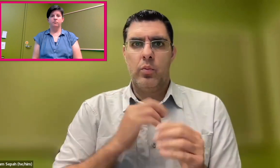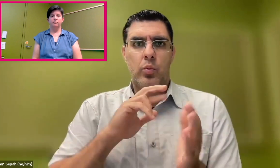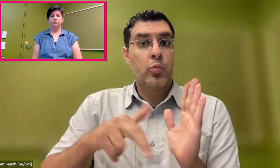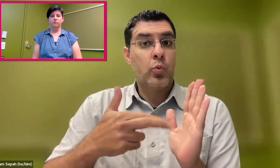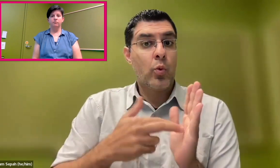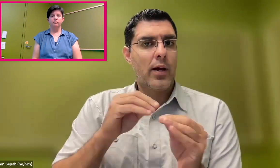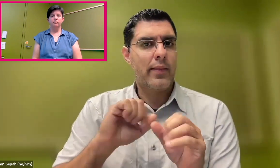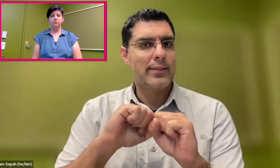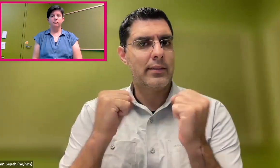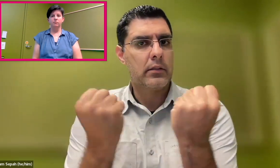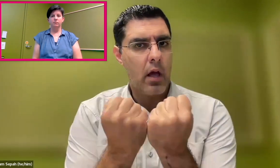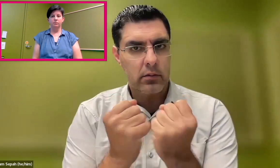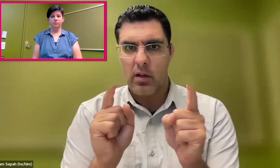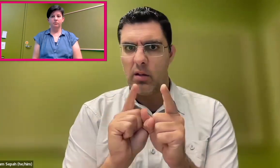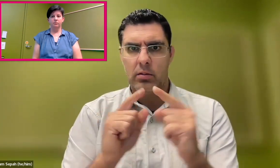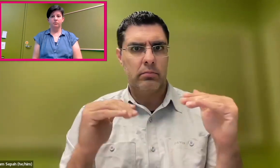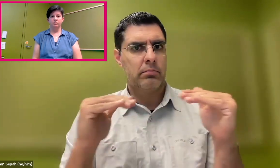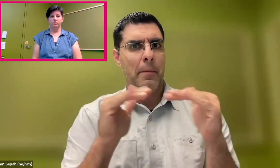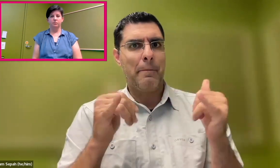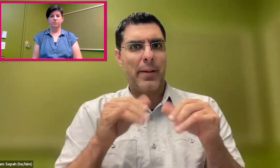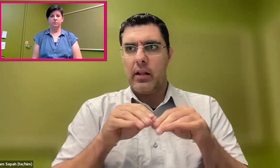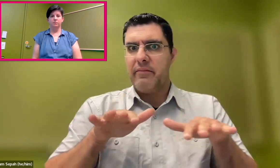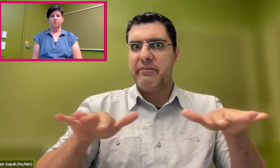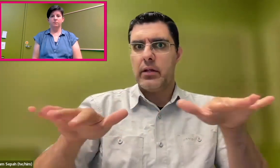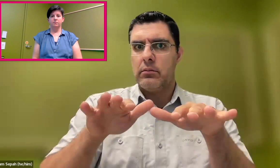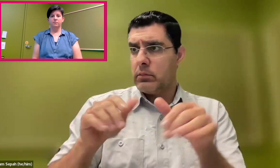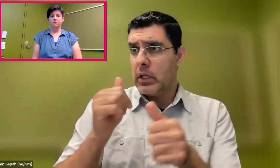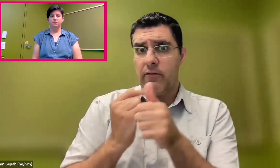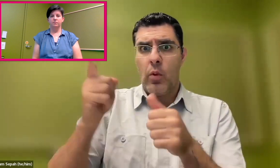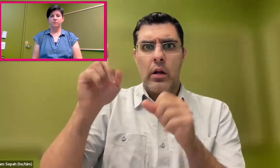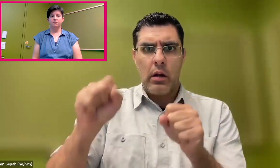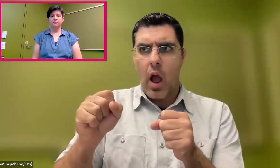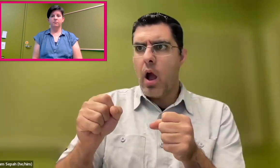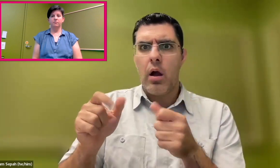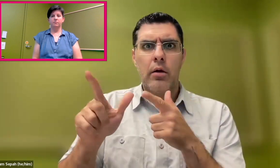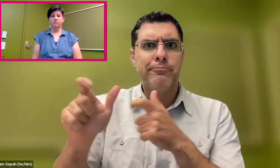we can make our everyday lives better and how we can be equal players in the field, in society--